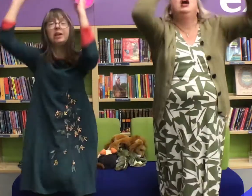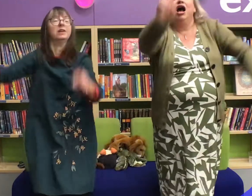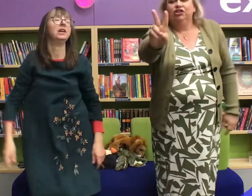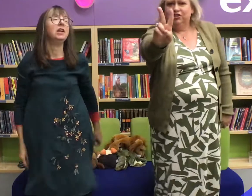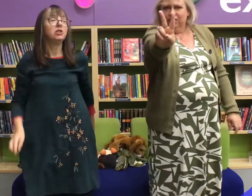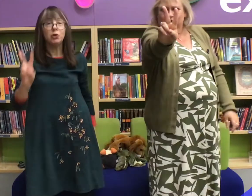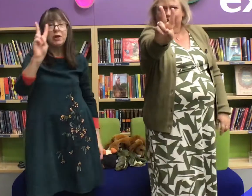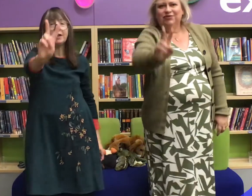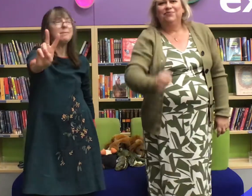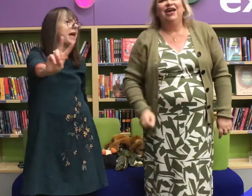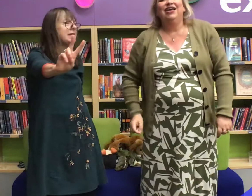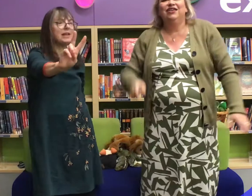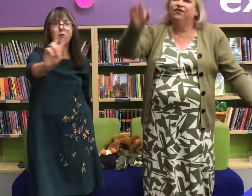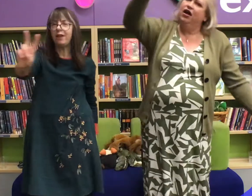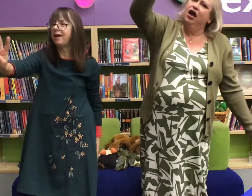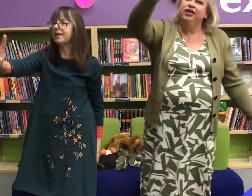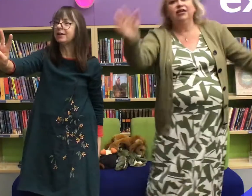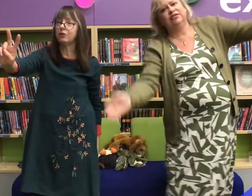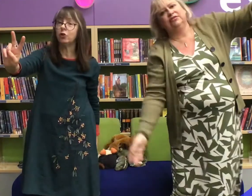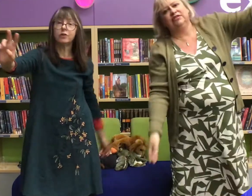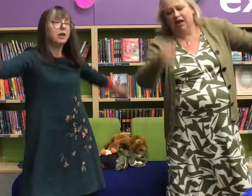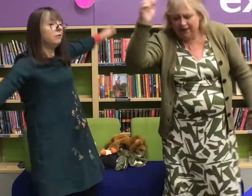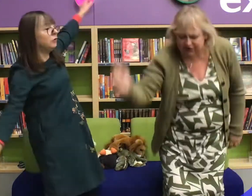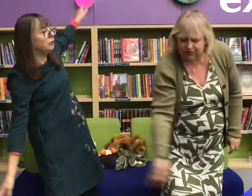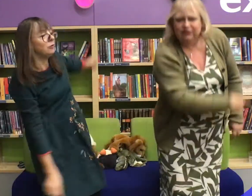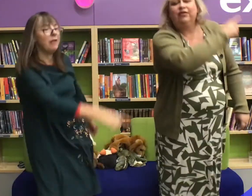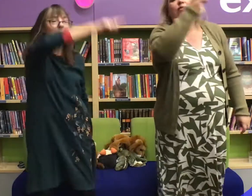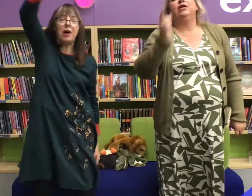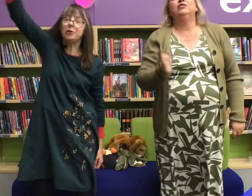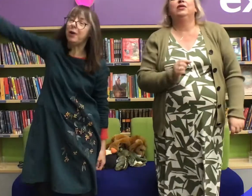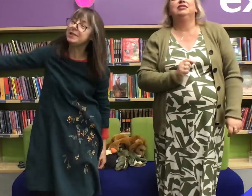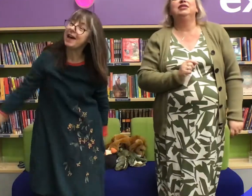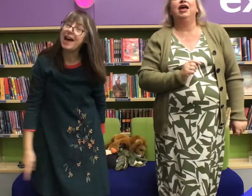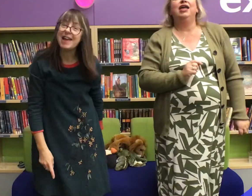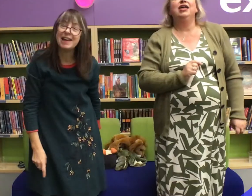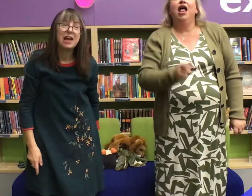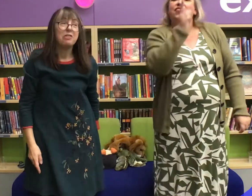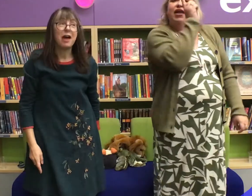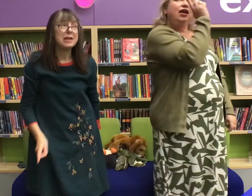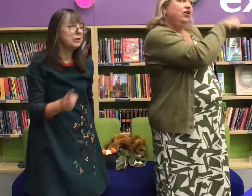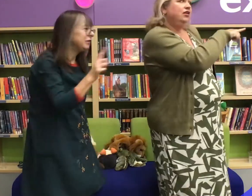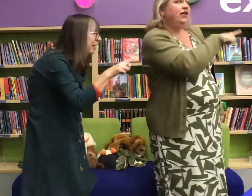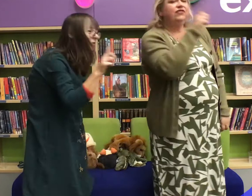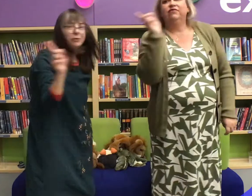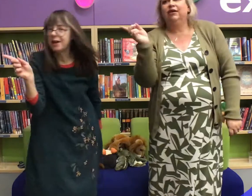Two little men in a flying saucer flew around the world one day they looked left and right